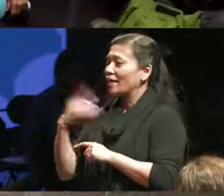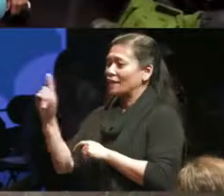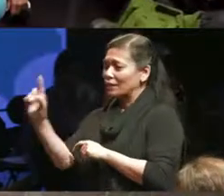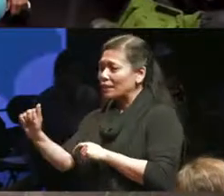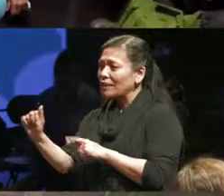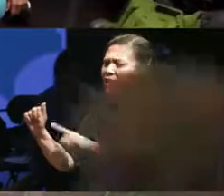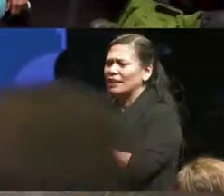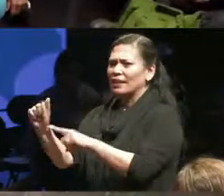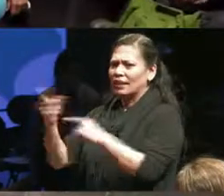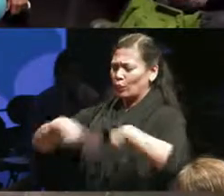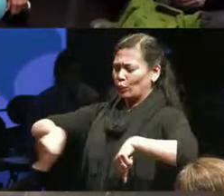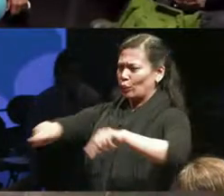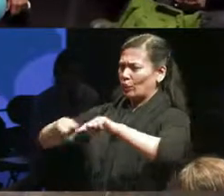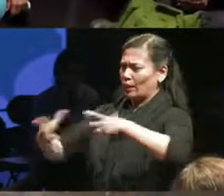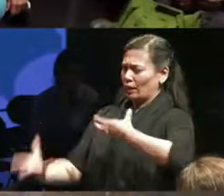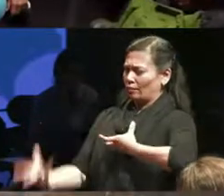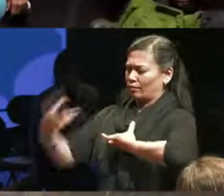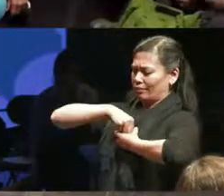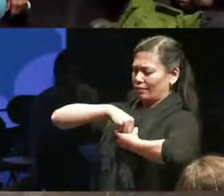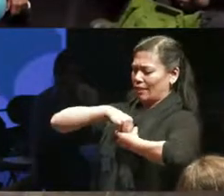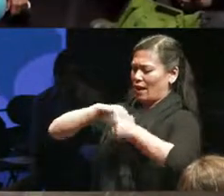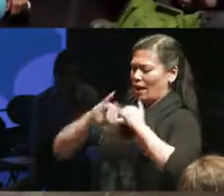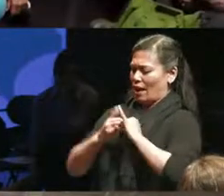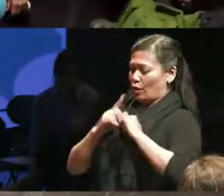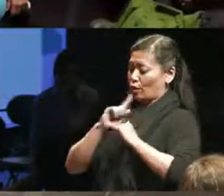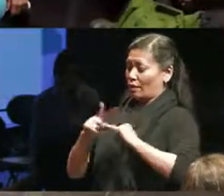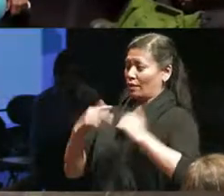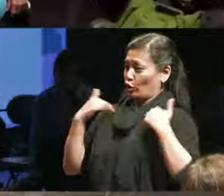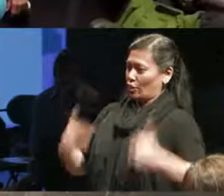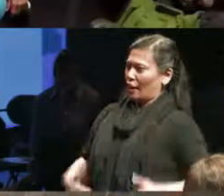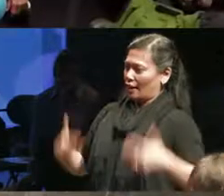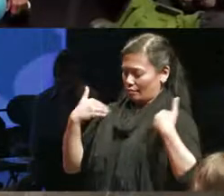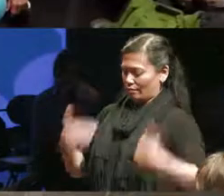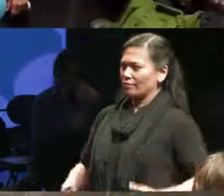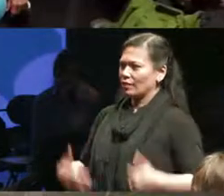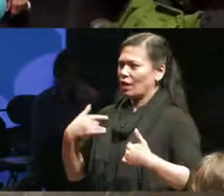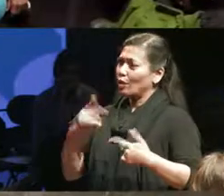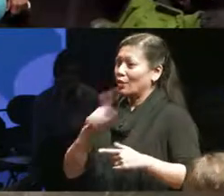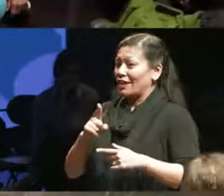the the true nature of our nity which is interdependent rather than independent